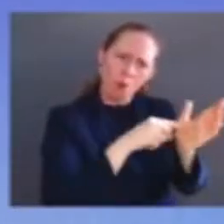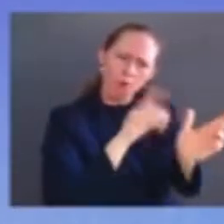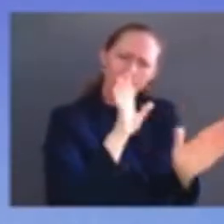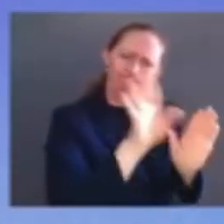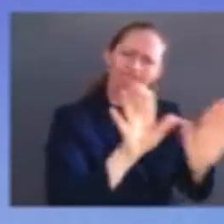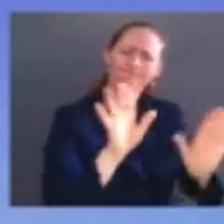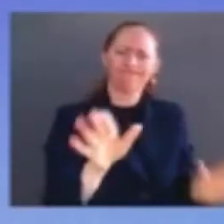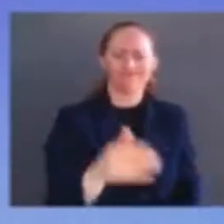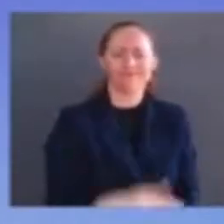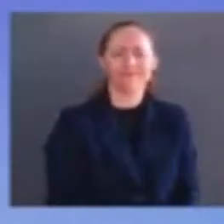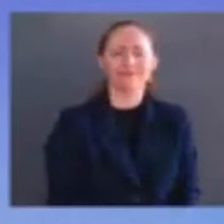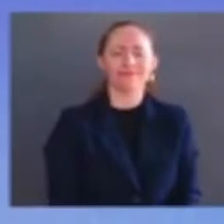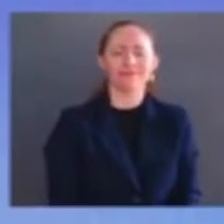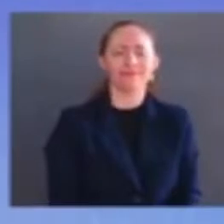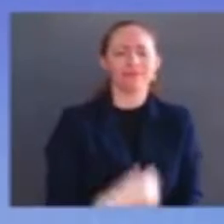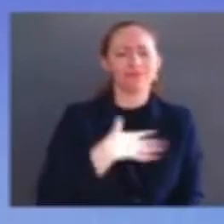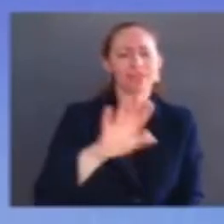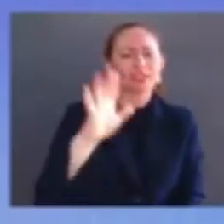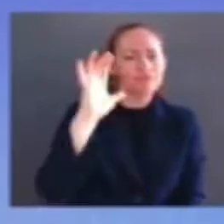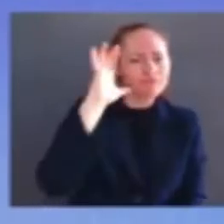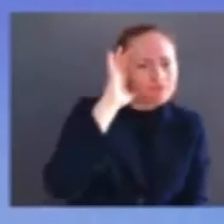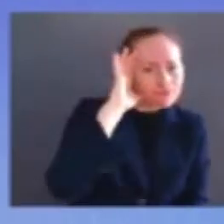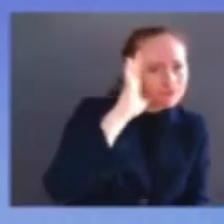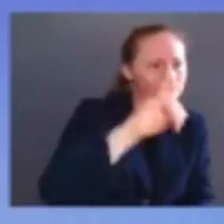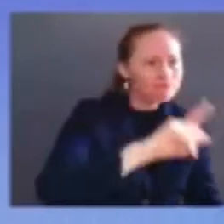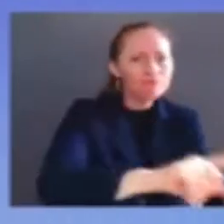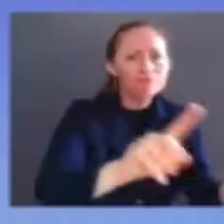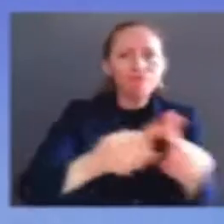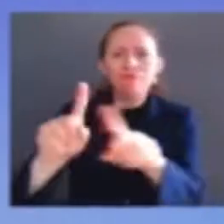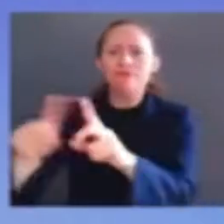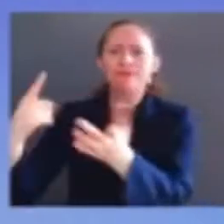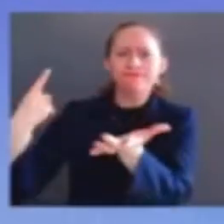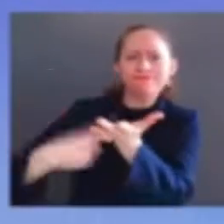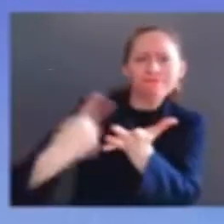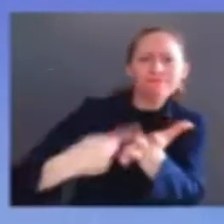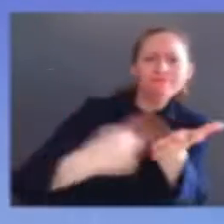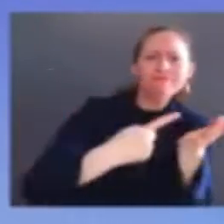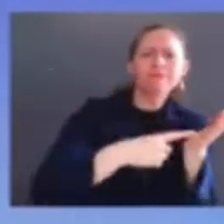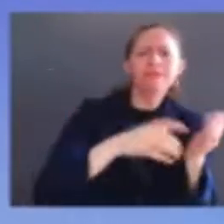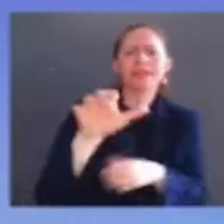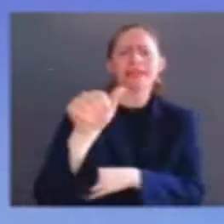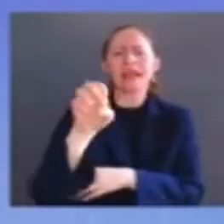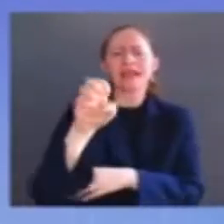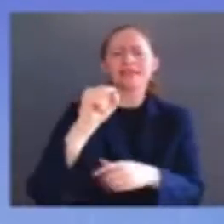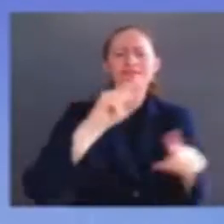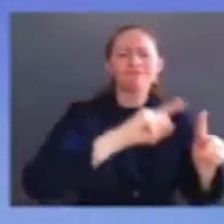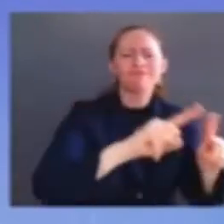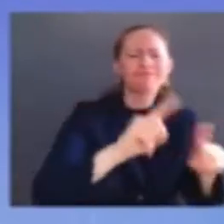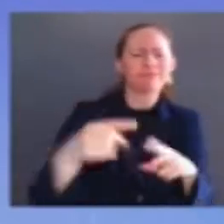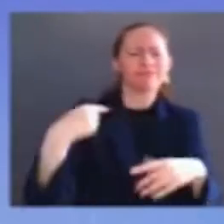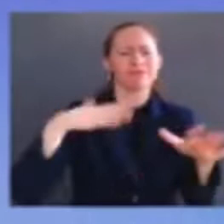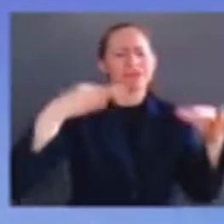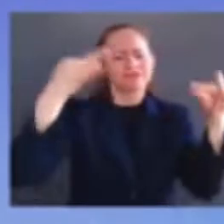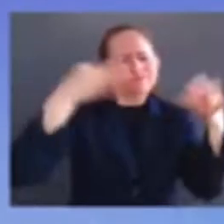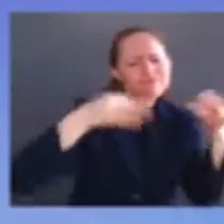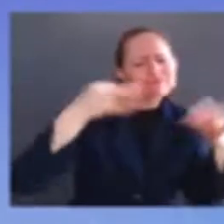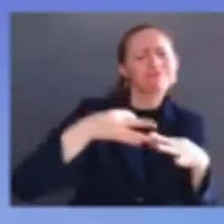opinions and in every instance i have done my level best to stay in my lane and to reach a